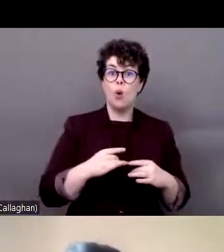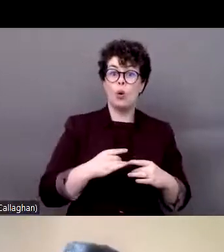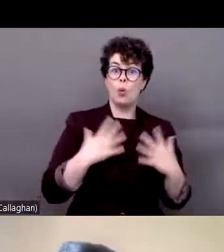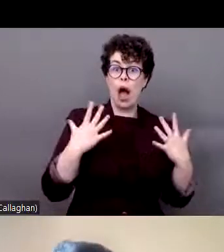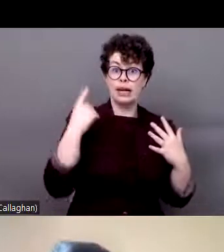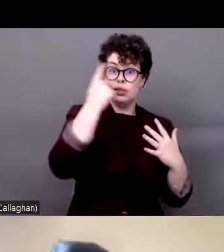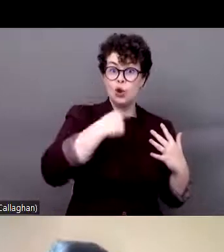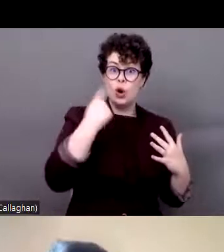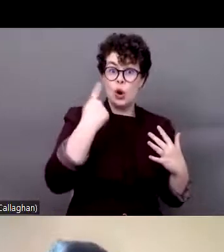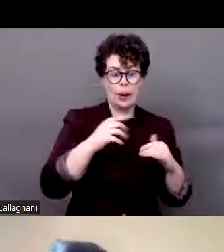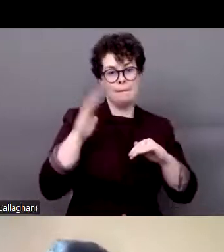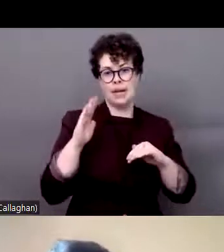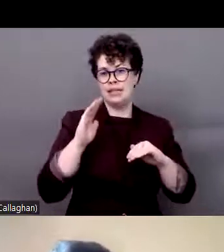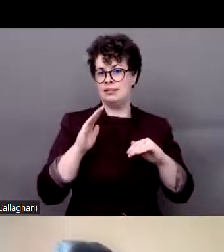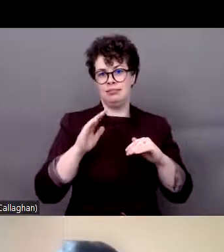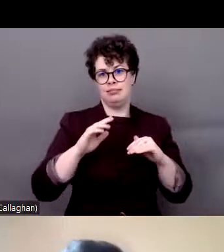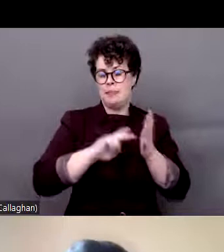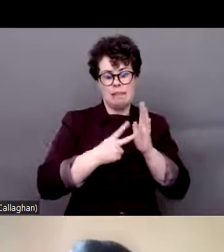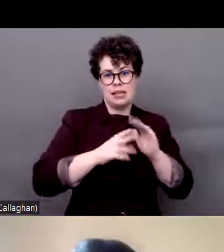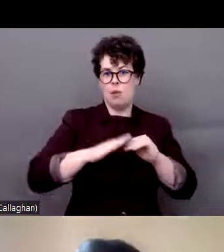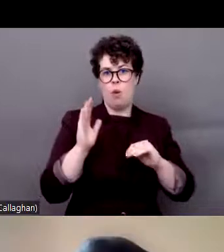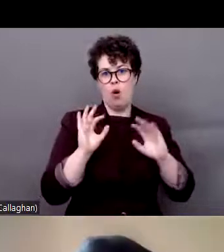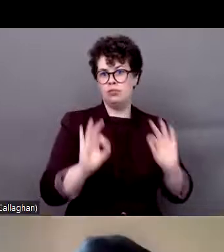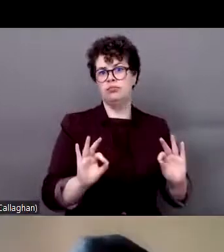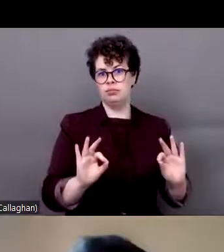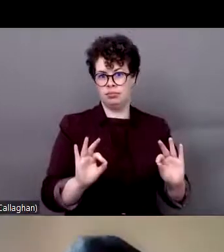look, the best it is. So this